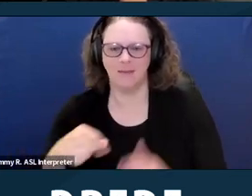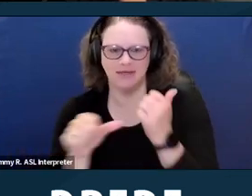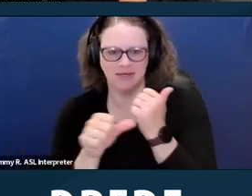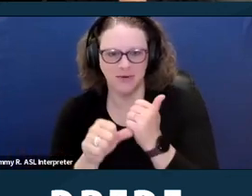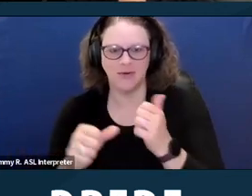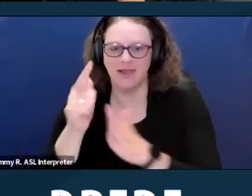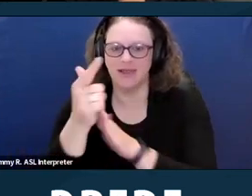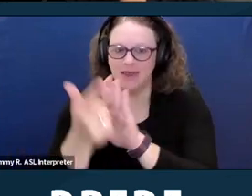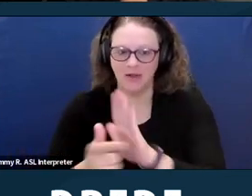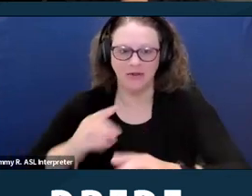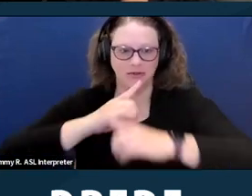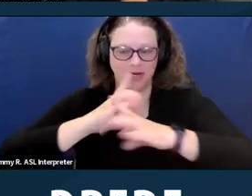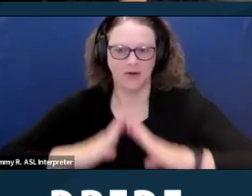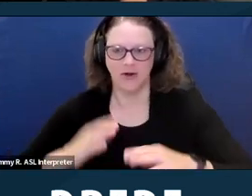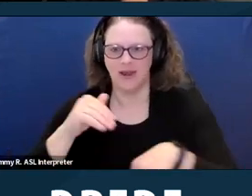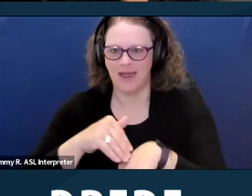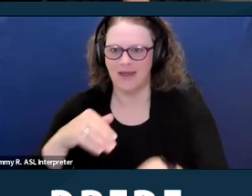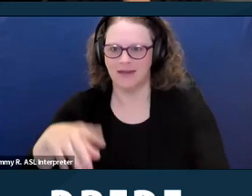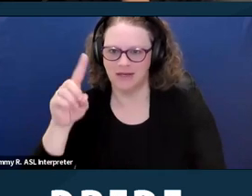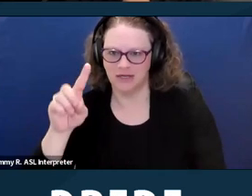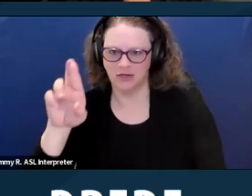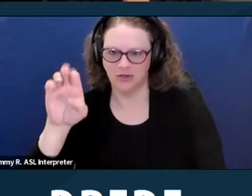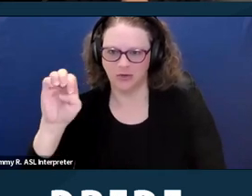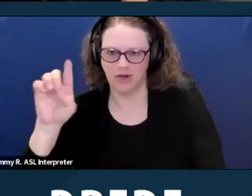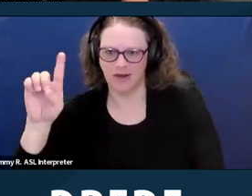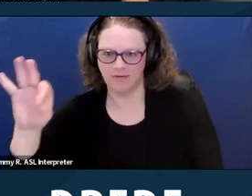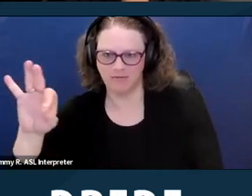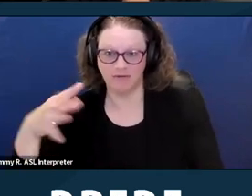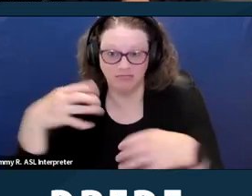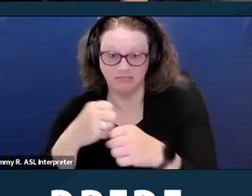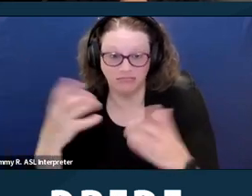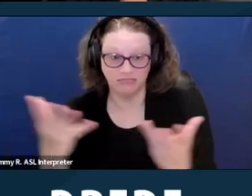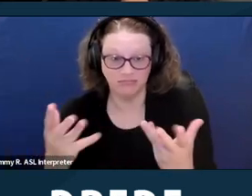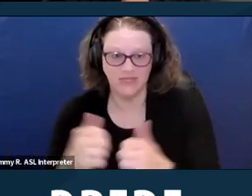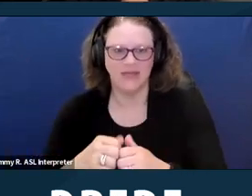and Defense Fund or DREDF. DREDF is a national nonprofit law